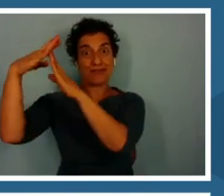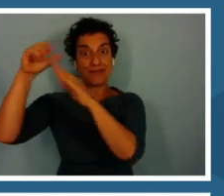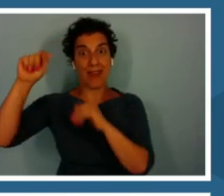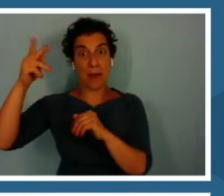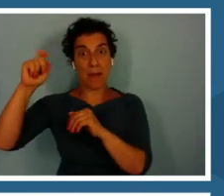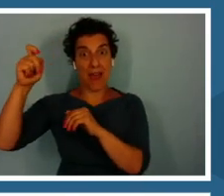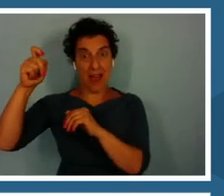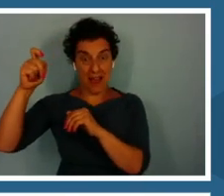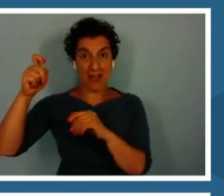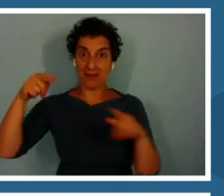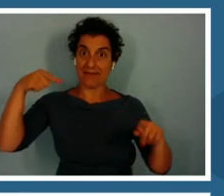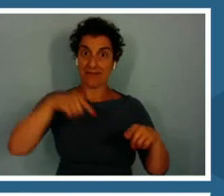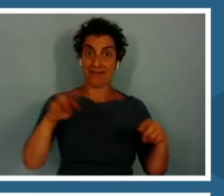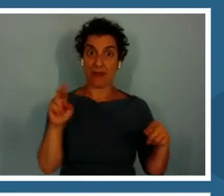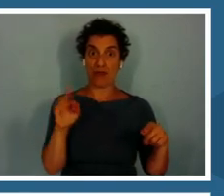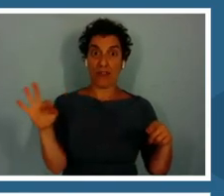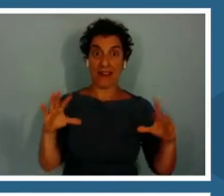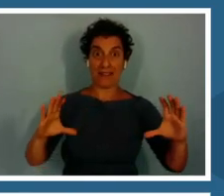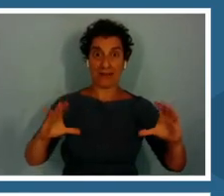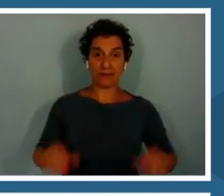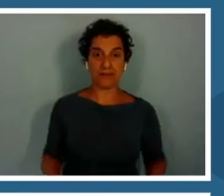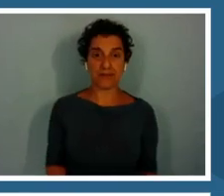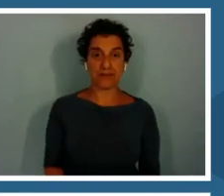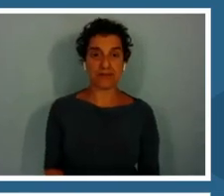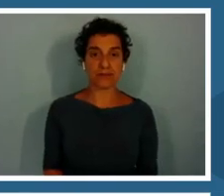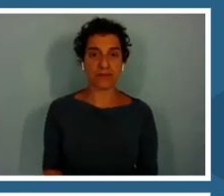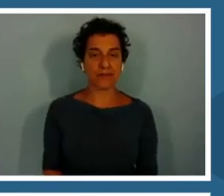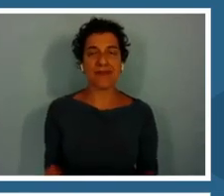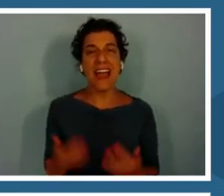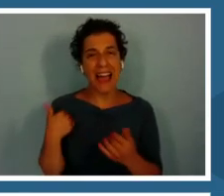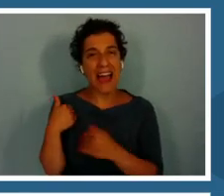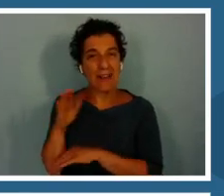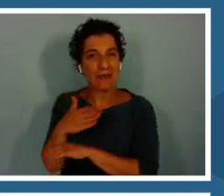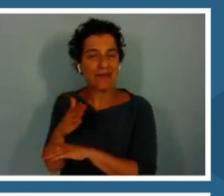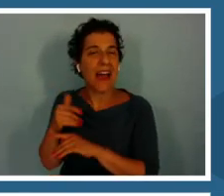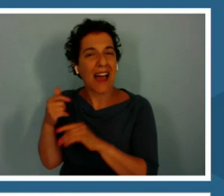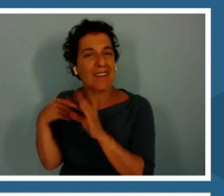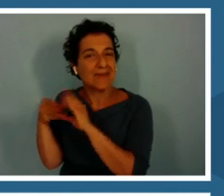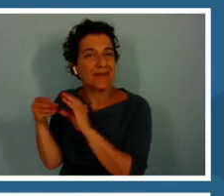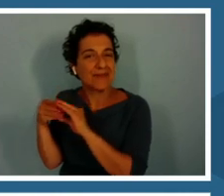You can't hear it right now, but if you find all of the species, and will play a fun cut